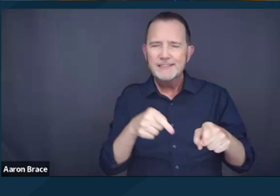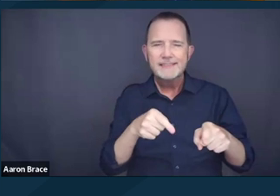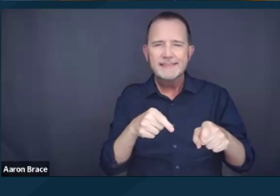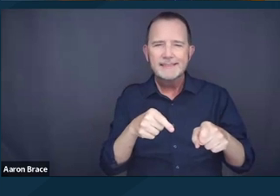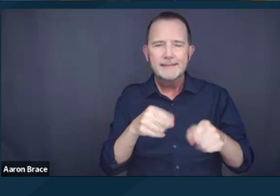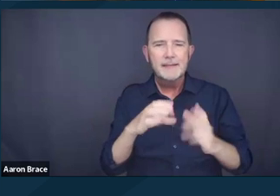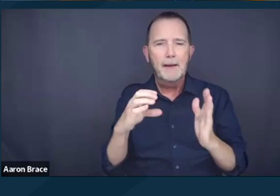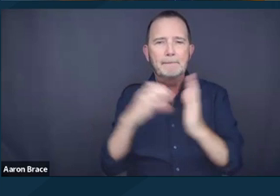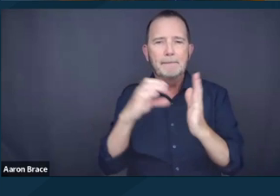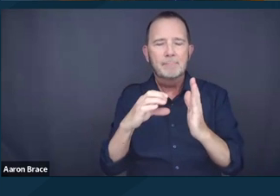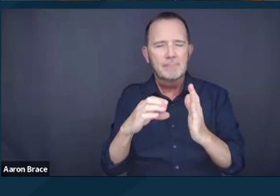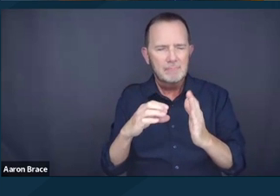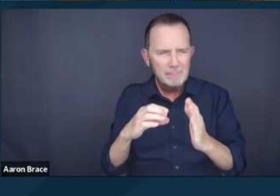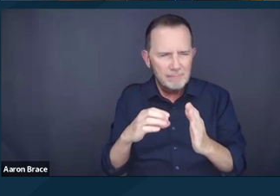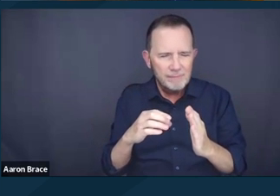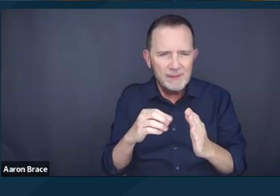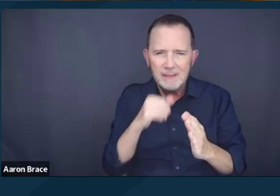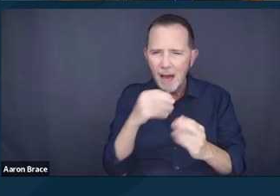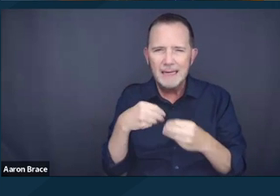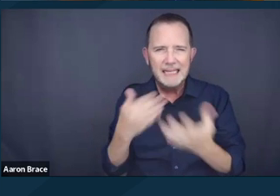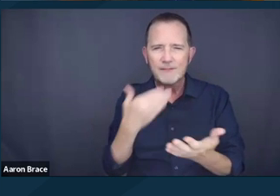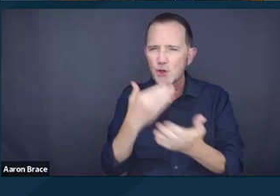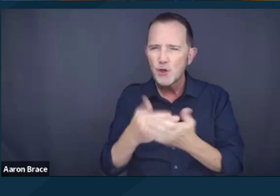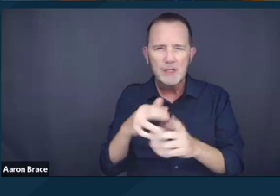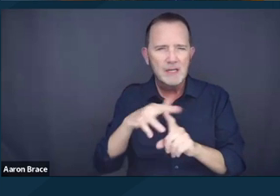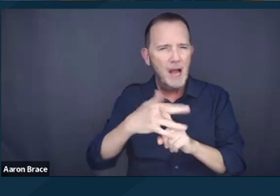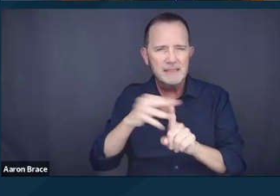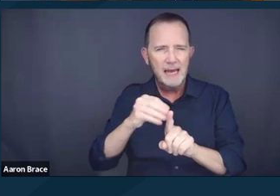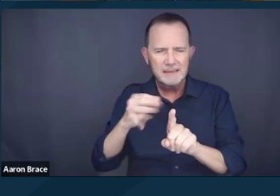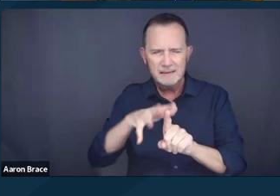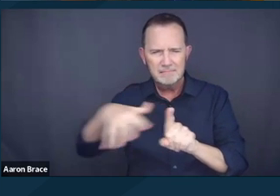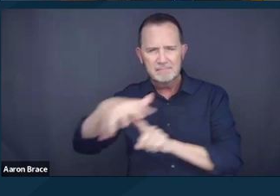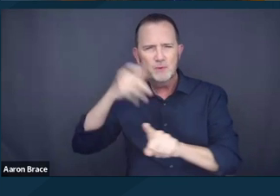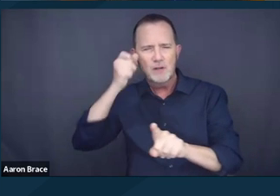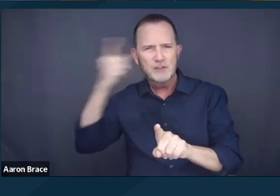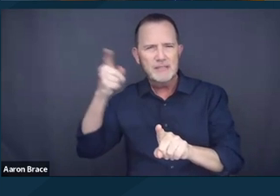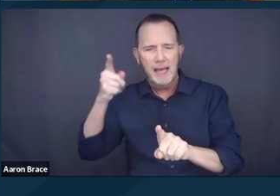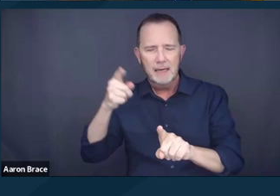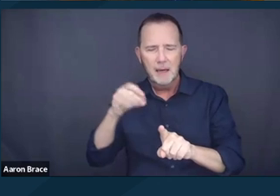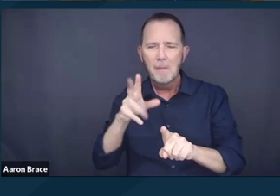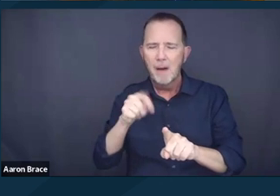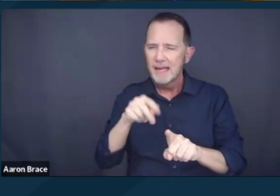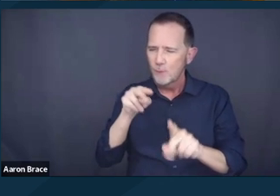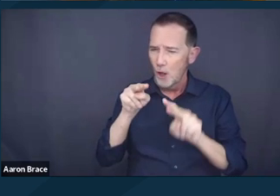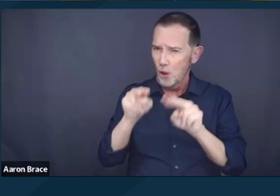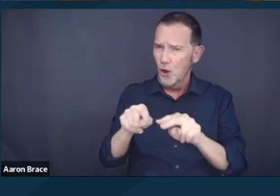but if we look with the magnifying glass to really think of how much broader sweeping criminality is